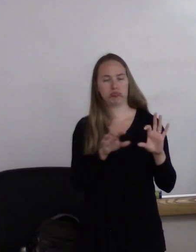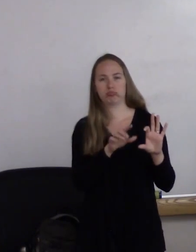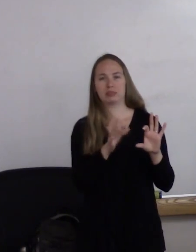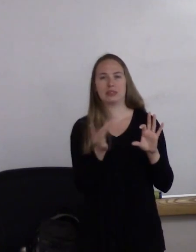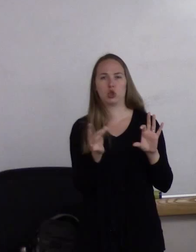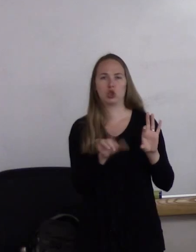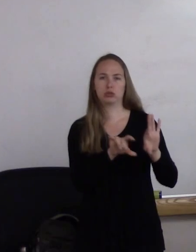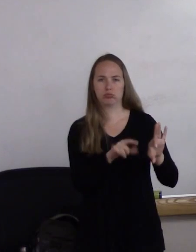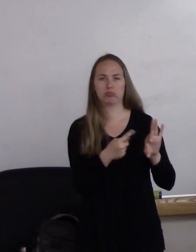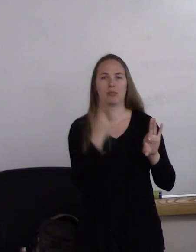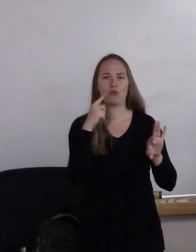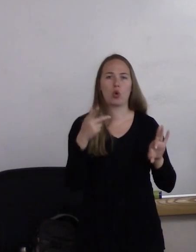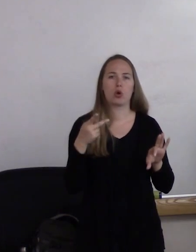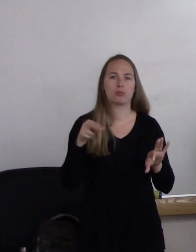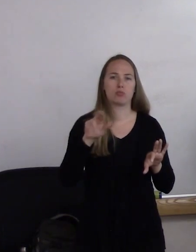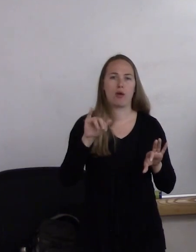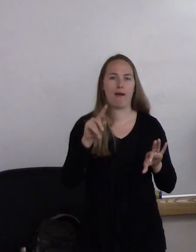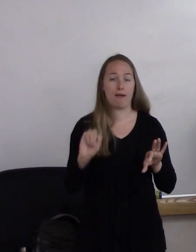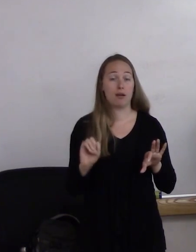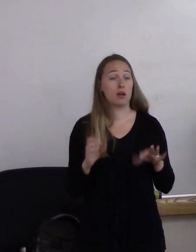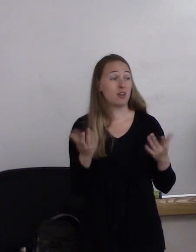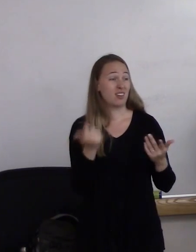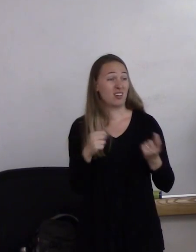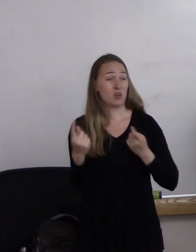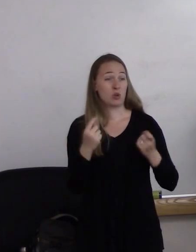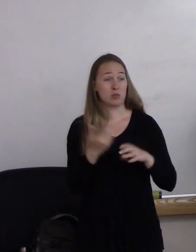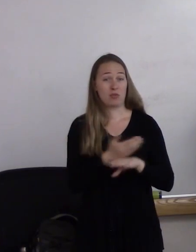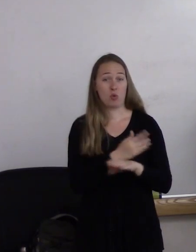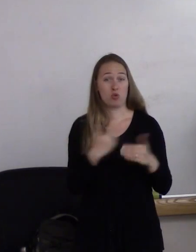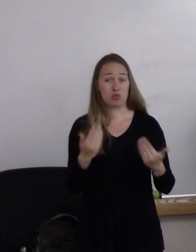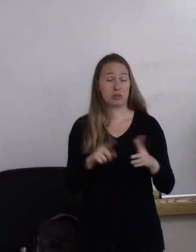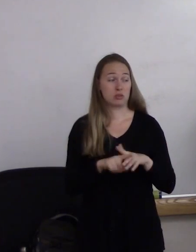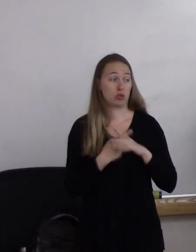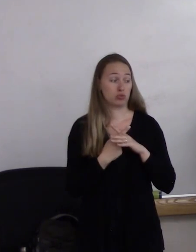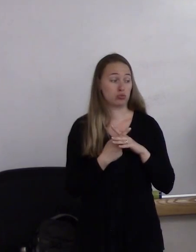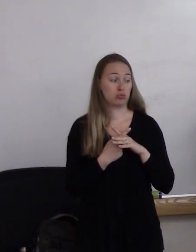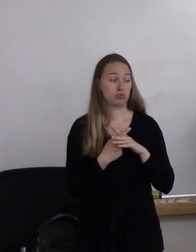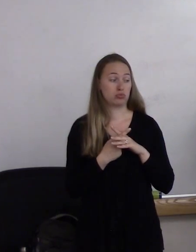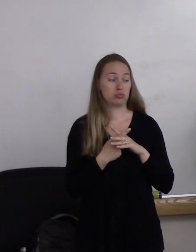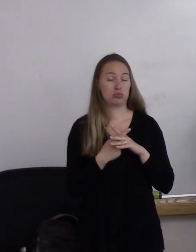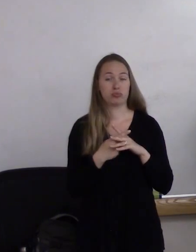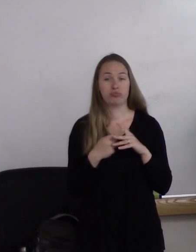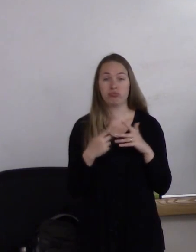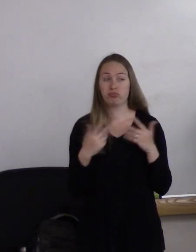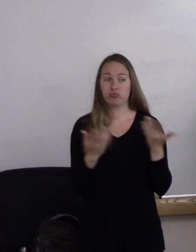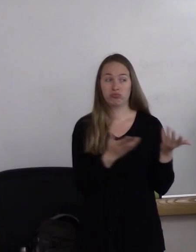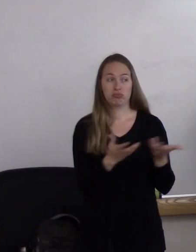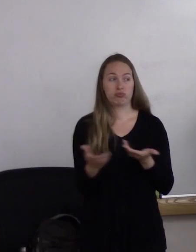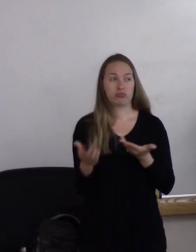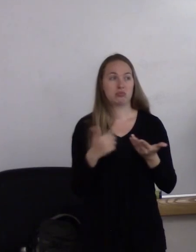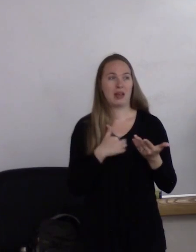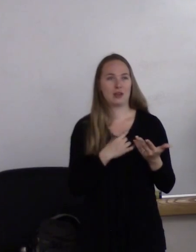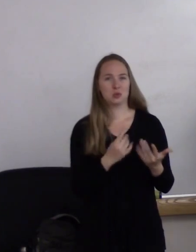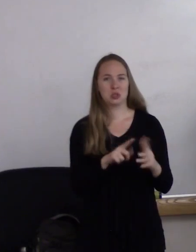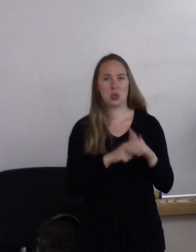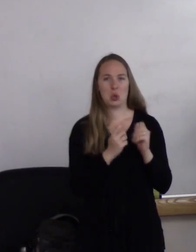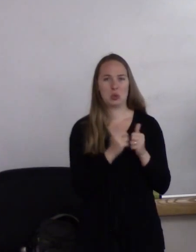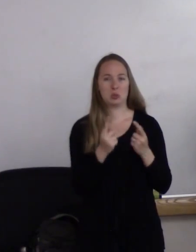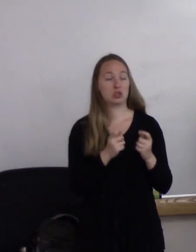So any questions kind of before I get started? Like, to start out. You never know if there are. Good.